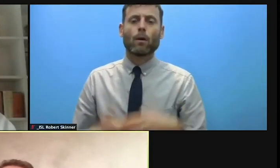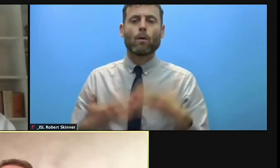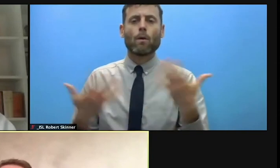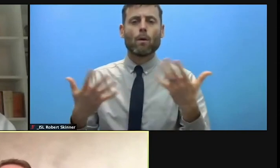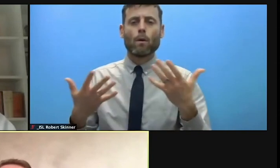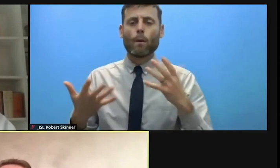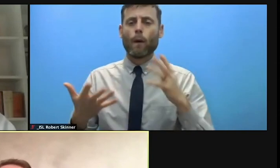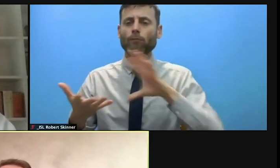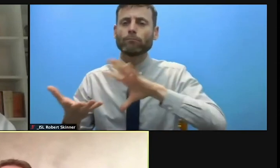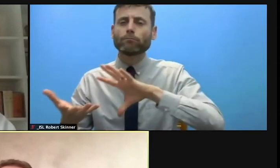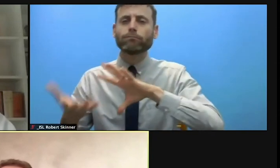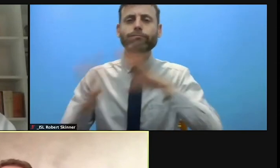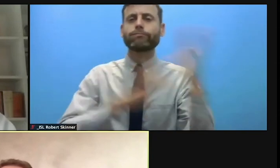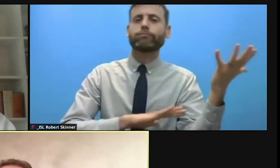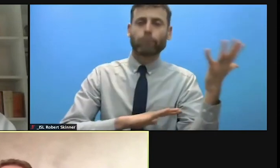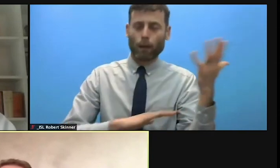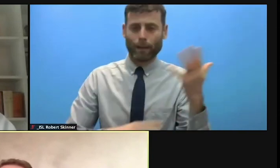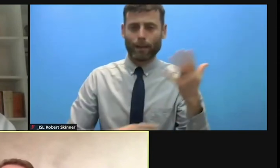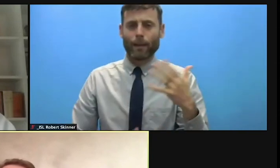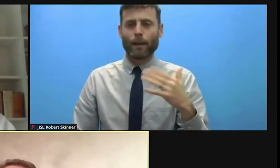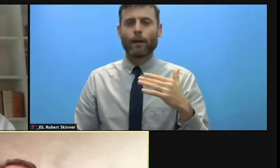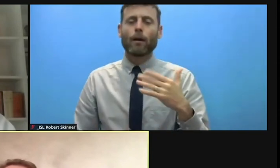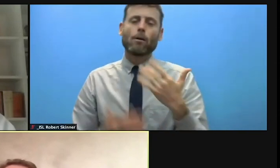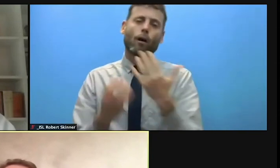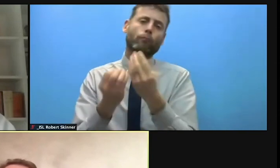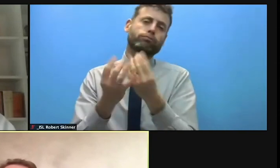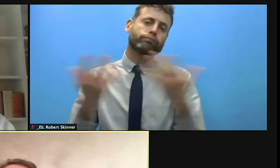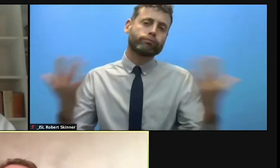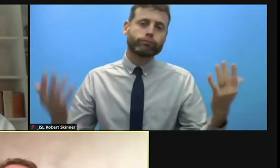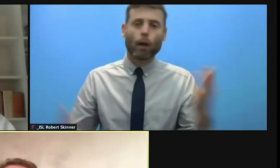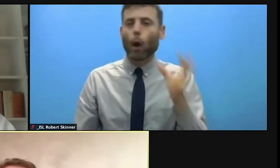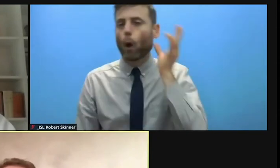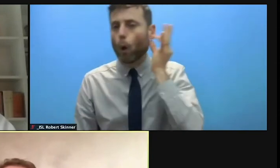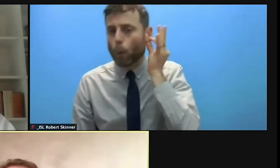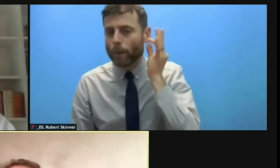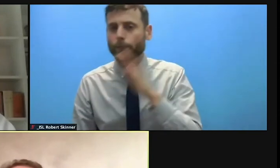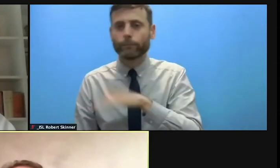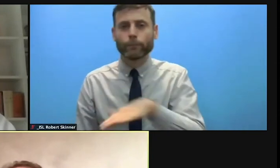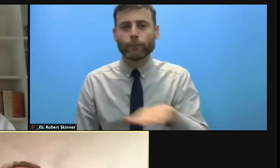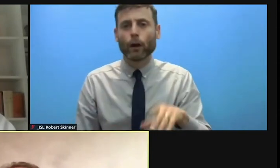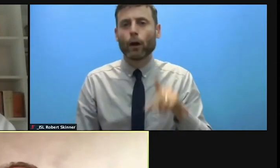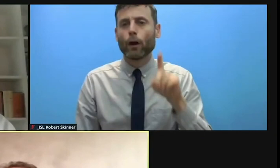and girls, those with a disability, indigenous people with diverse gender identities.